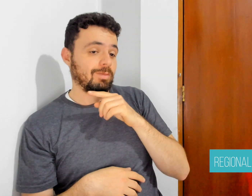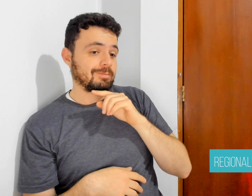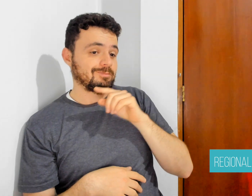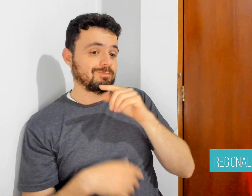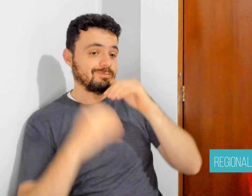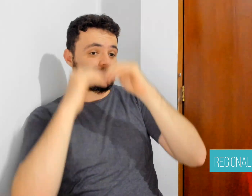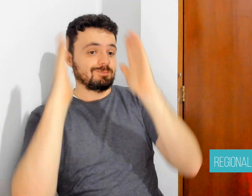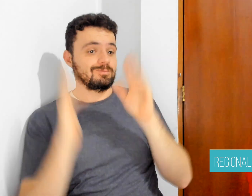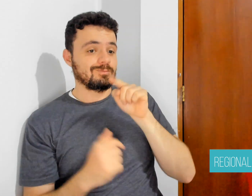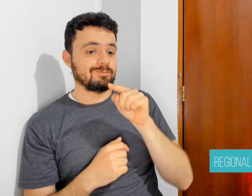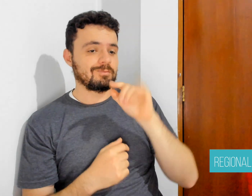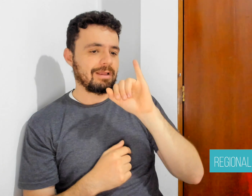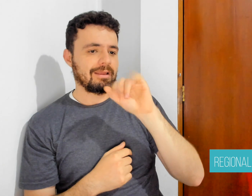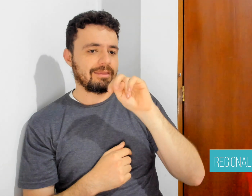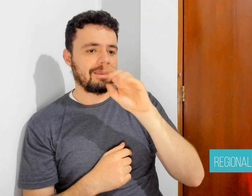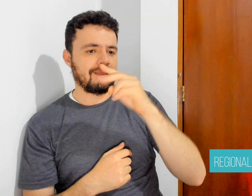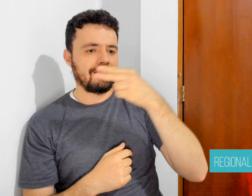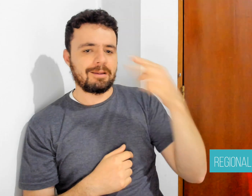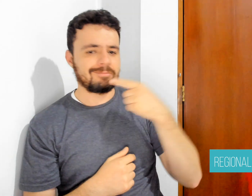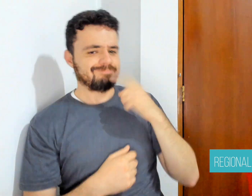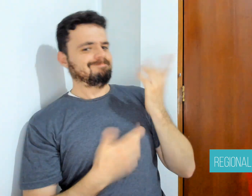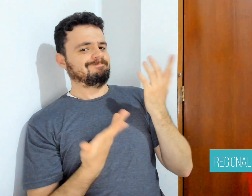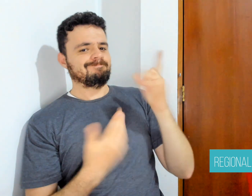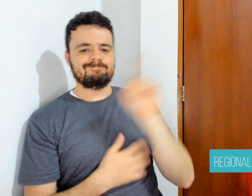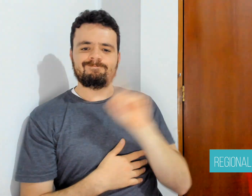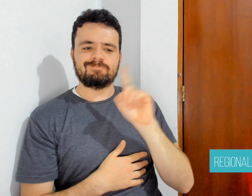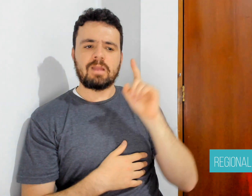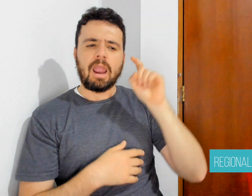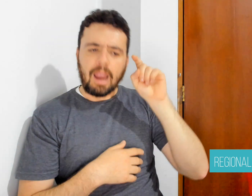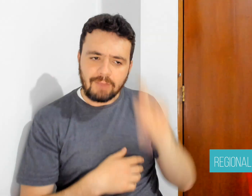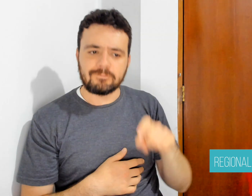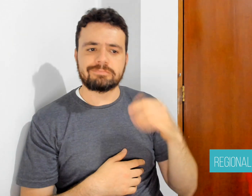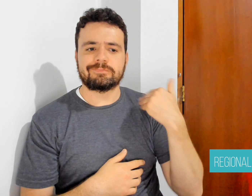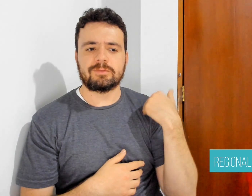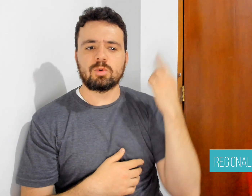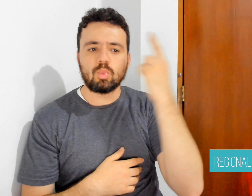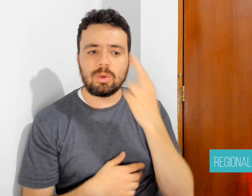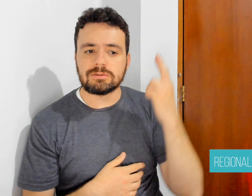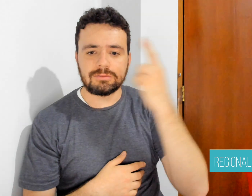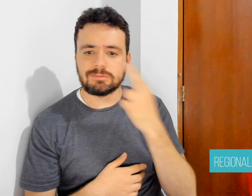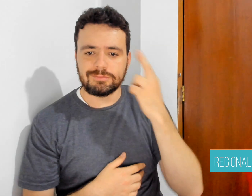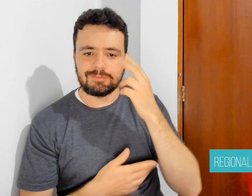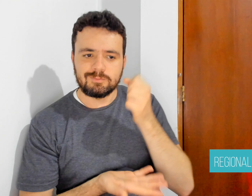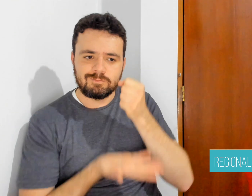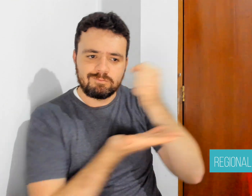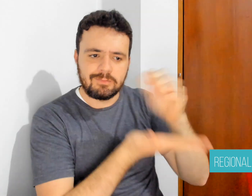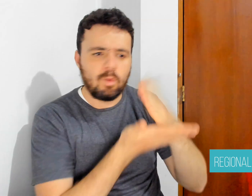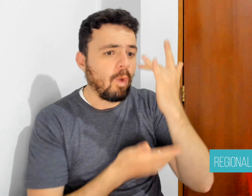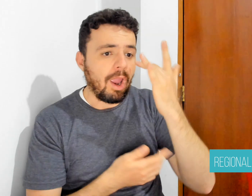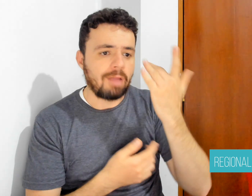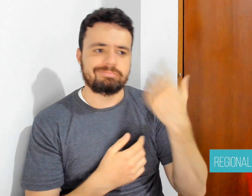BHU offer sign language interpreter services. However,